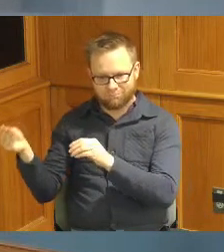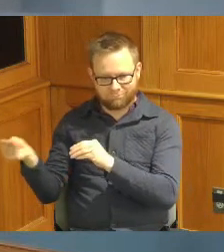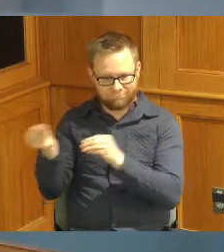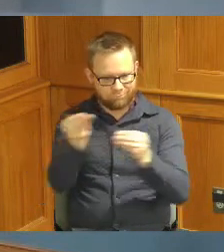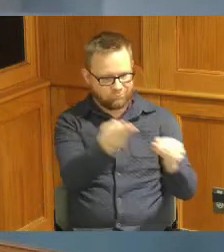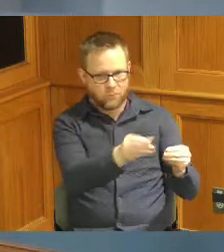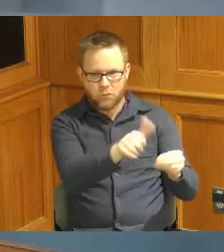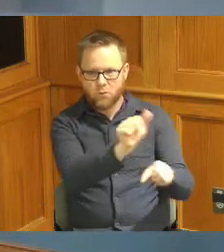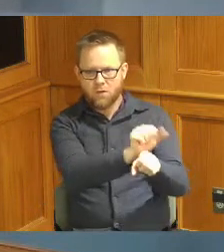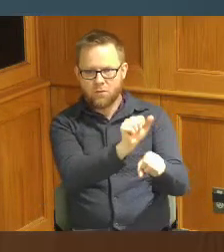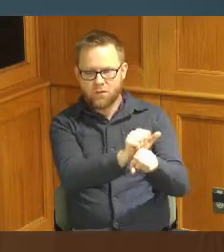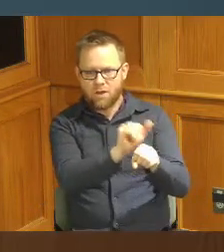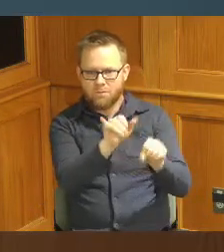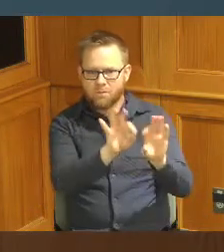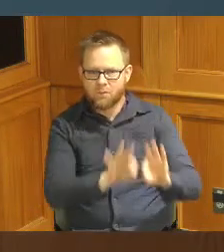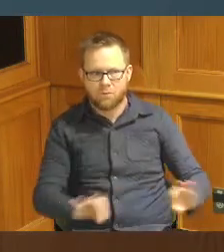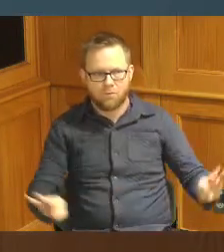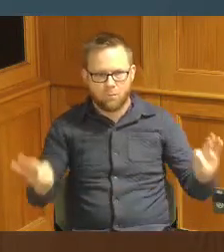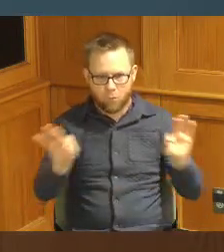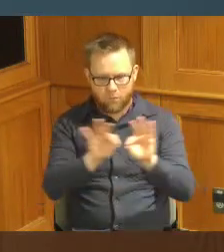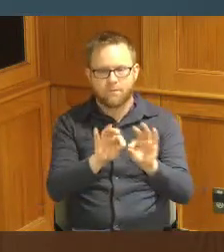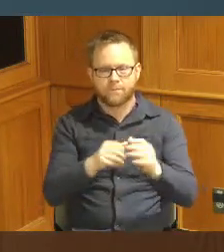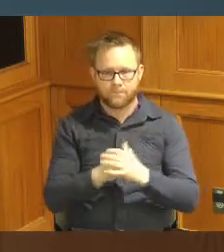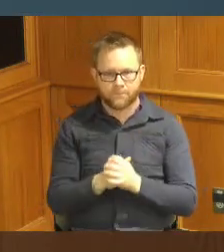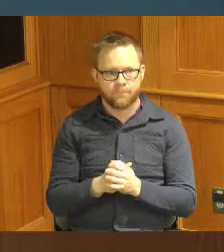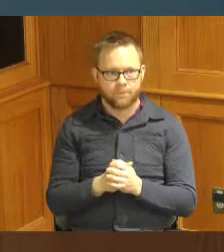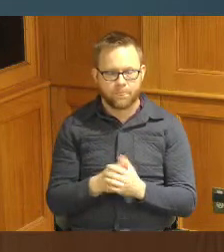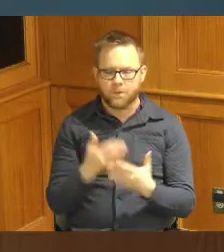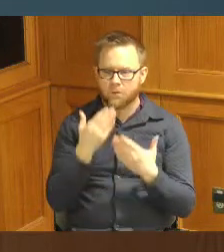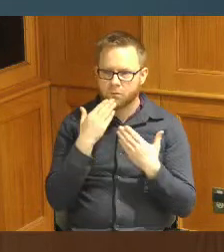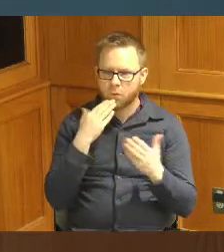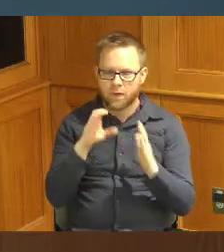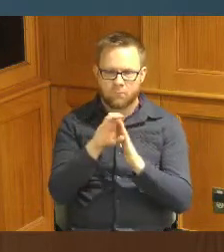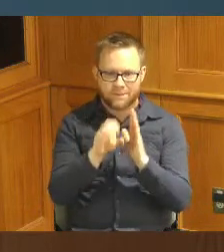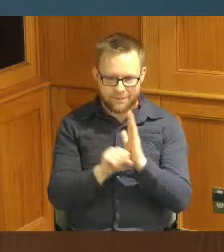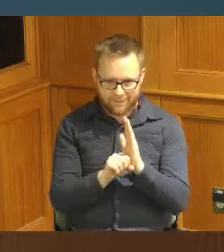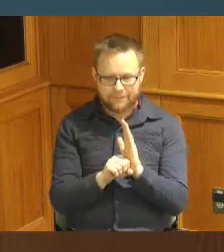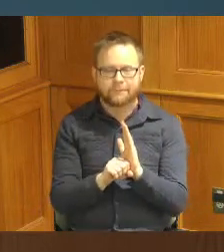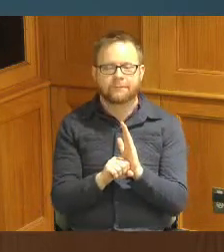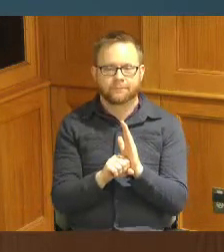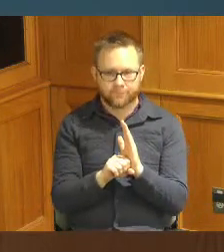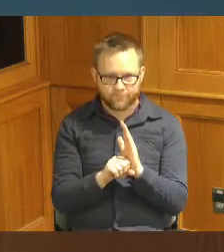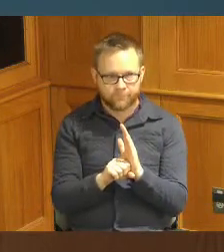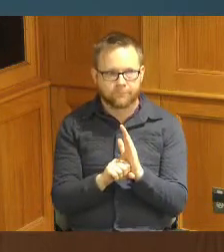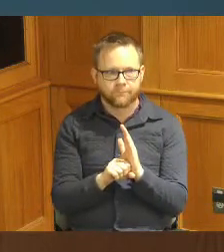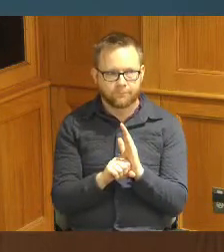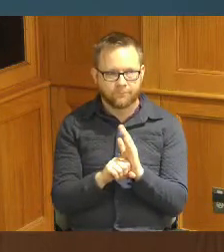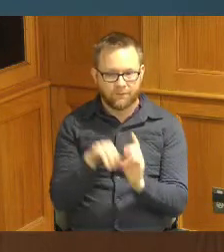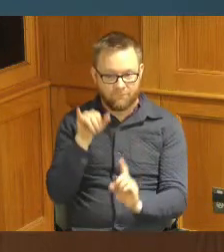that's critical and I do want to thank our Cincinnati State for that particular program